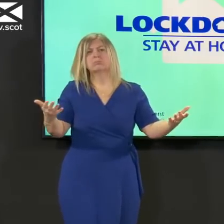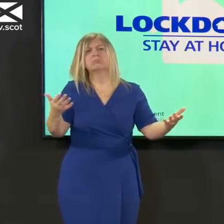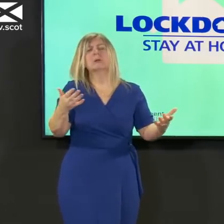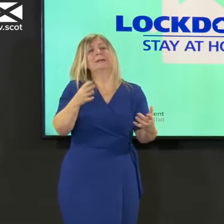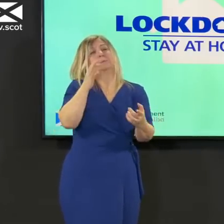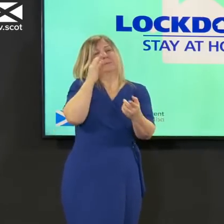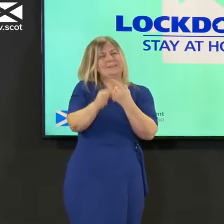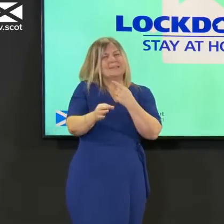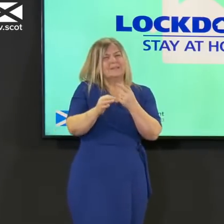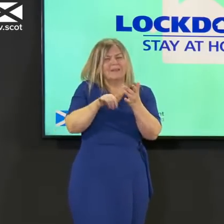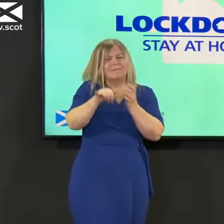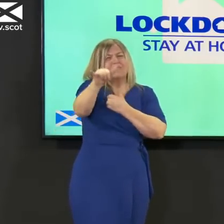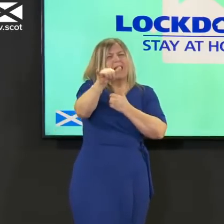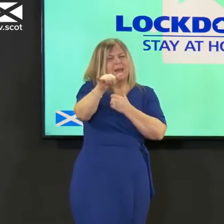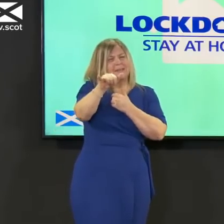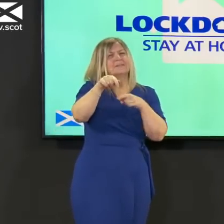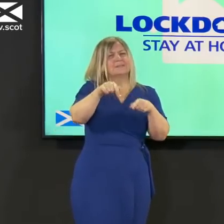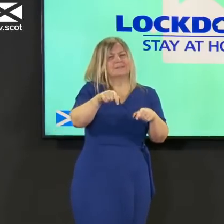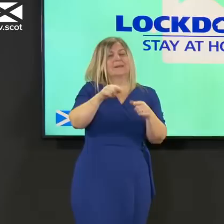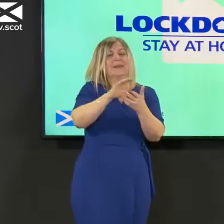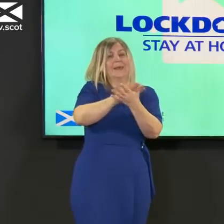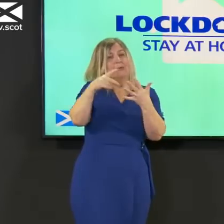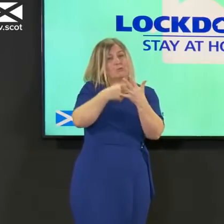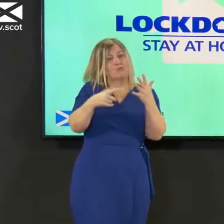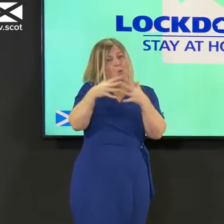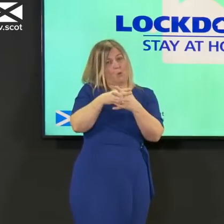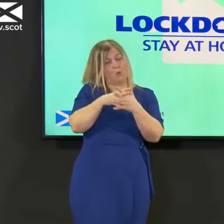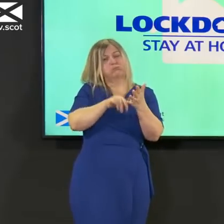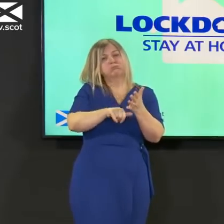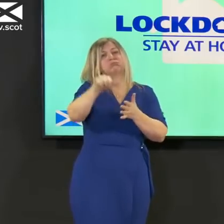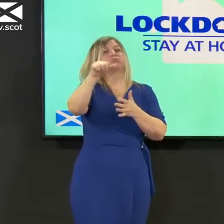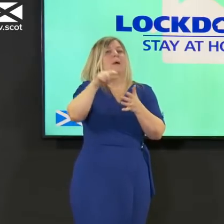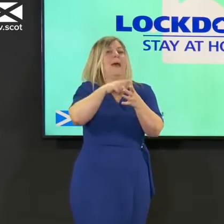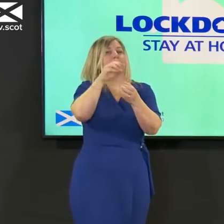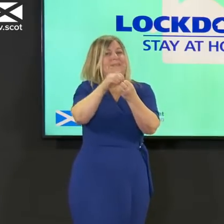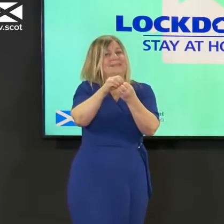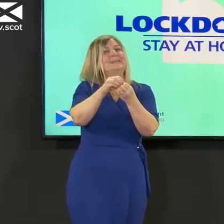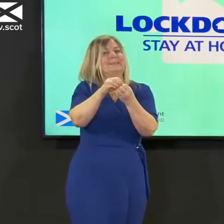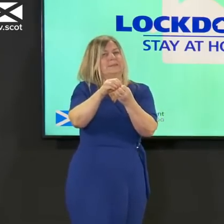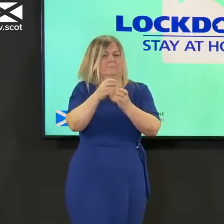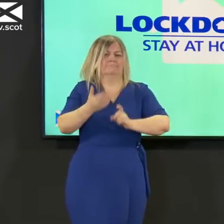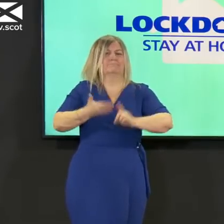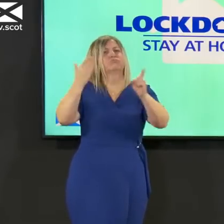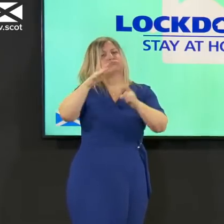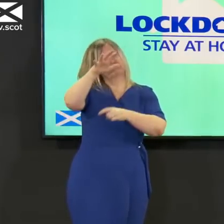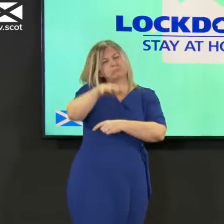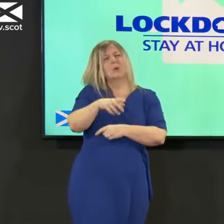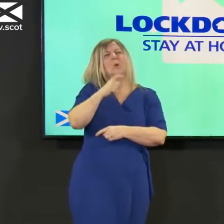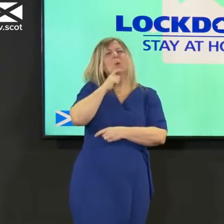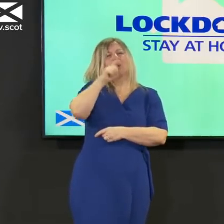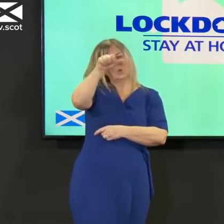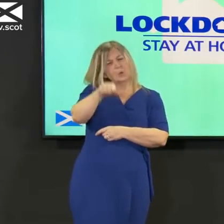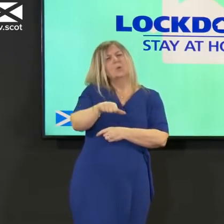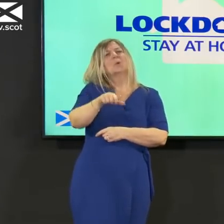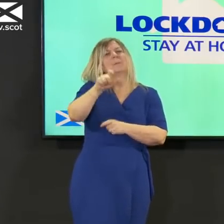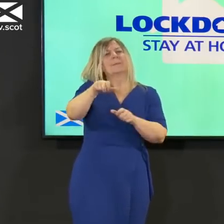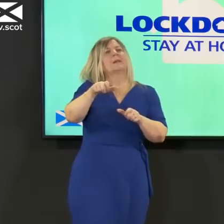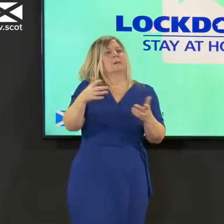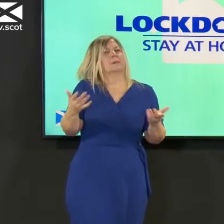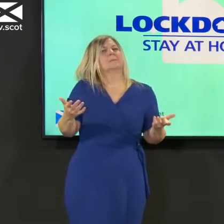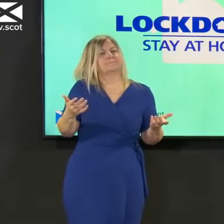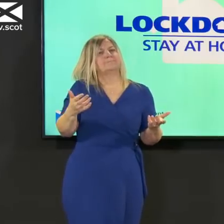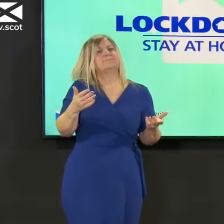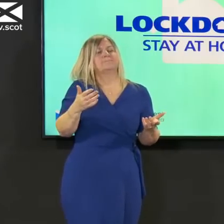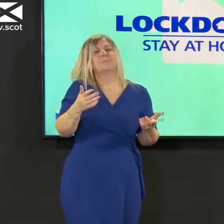aberdeen in order to ensure that we identify where any additional cases are and break the chains of